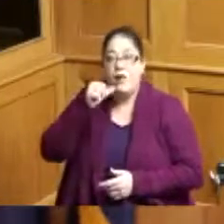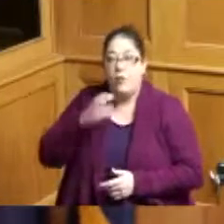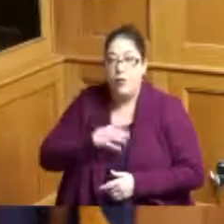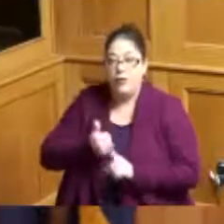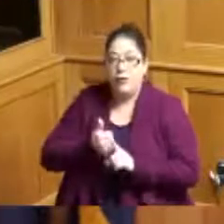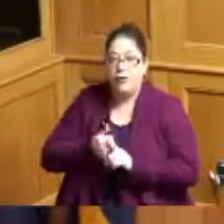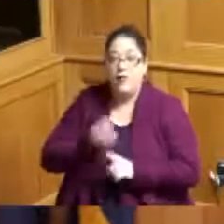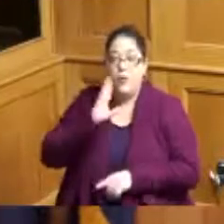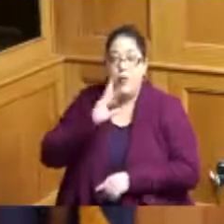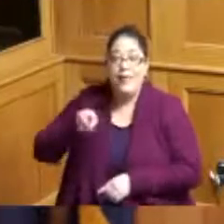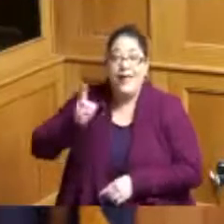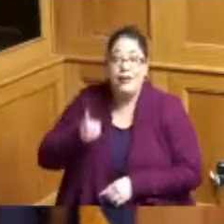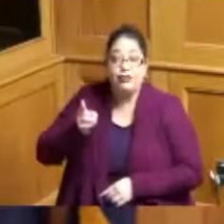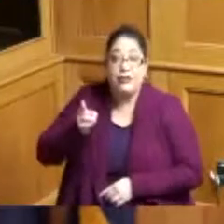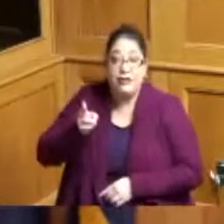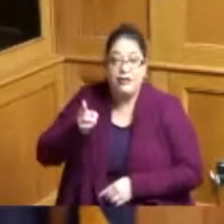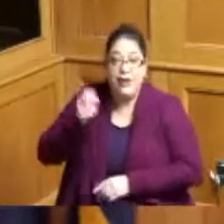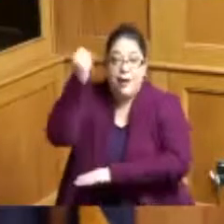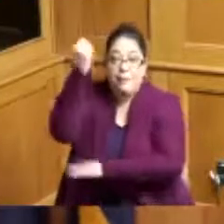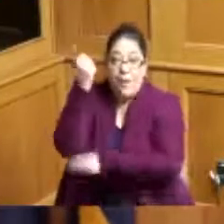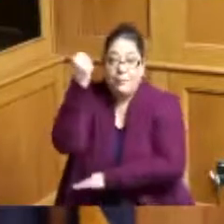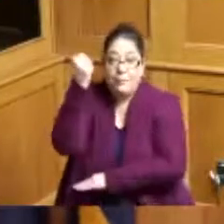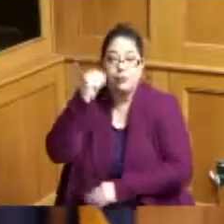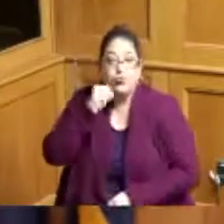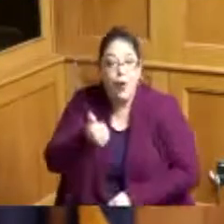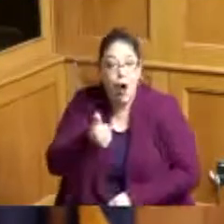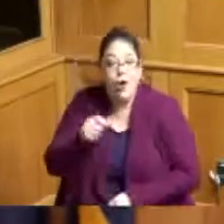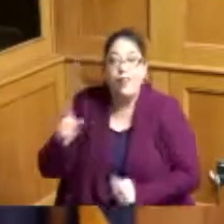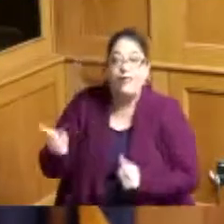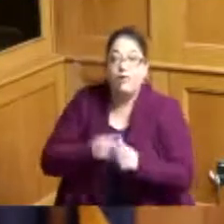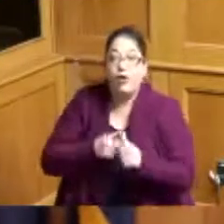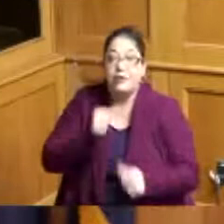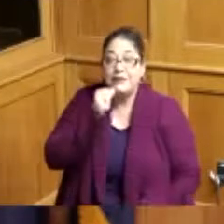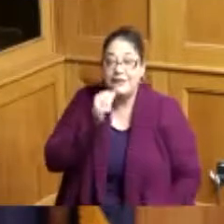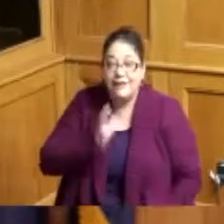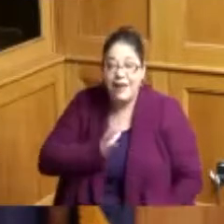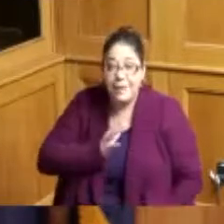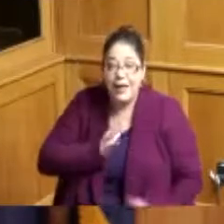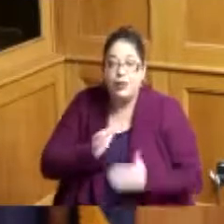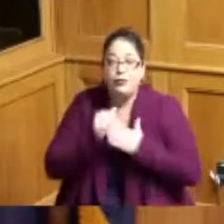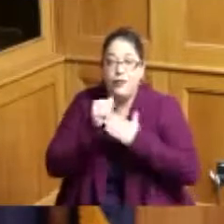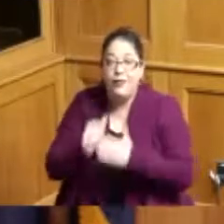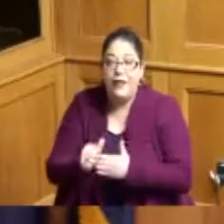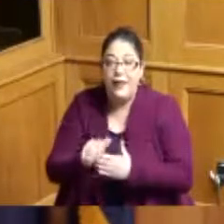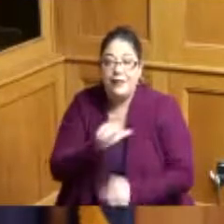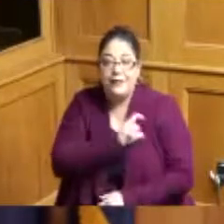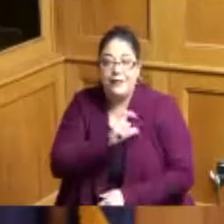history tomorrow he's the first female to lead the city of Cincinnati police department and of course